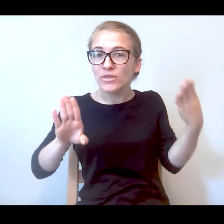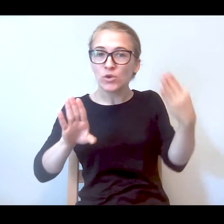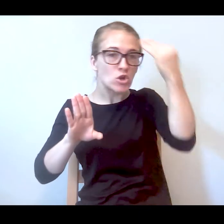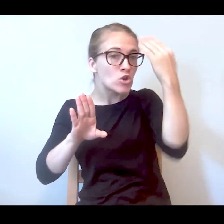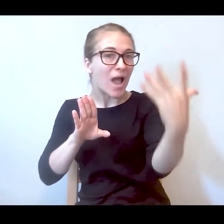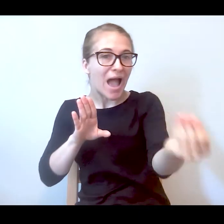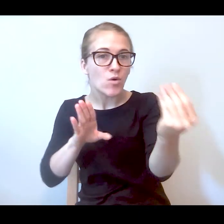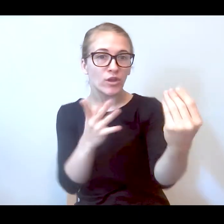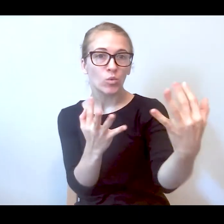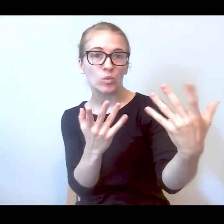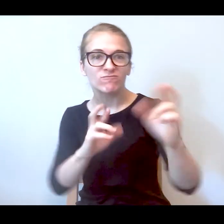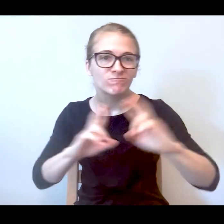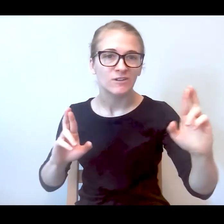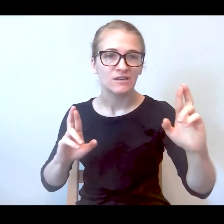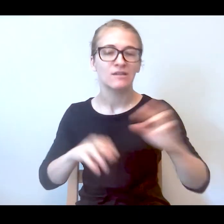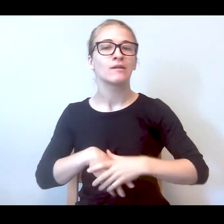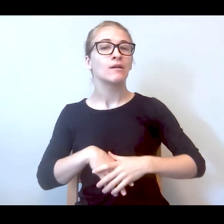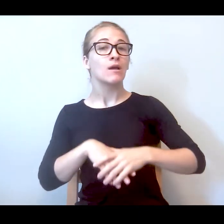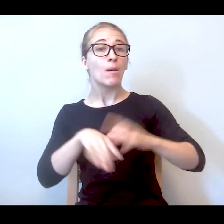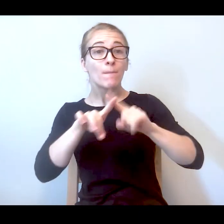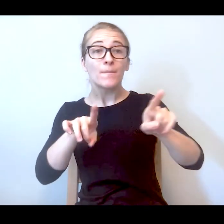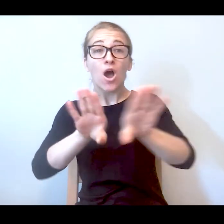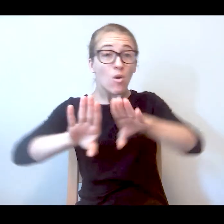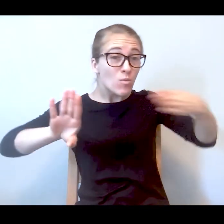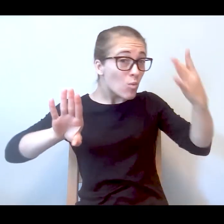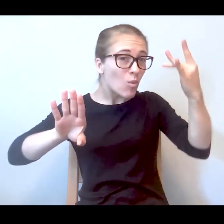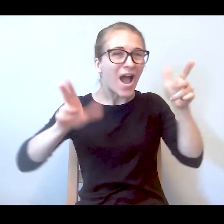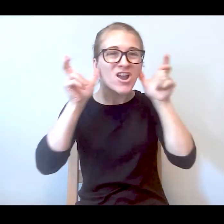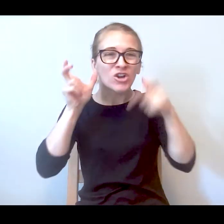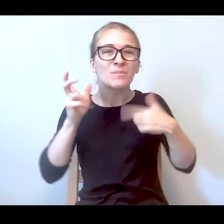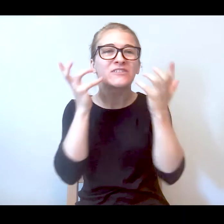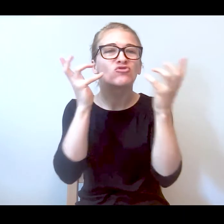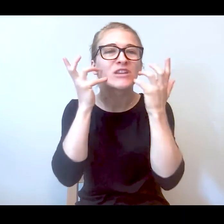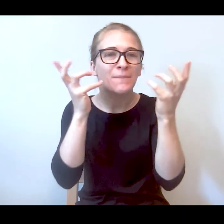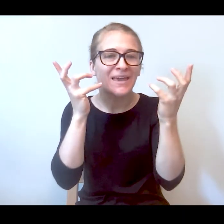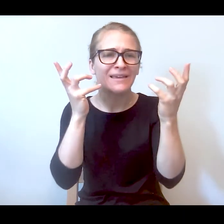were out there. He opened the door because he heard me screaming. He said that's my mother. They